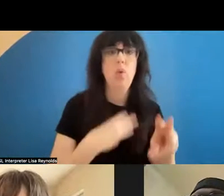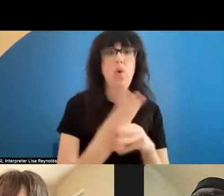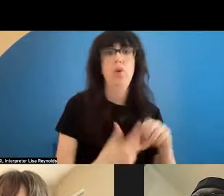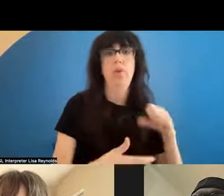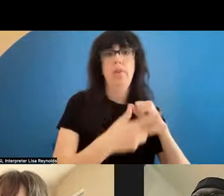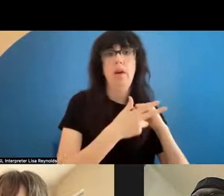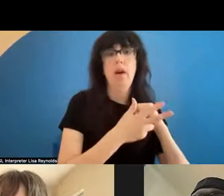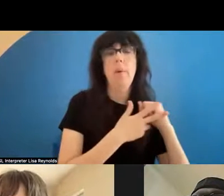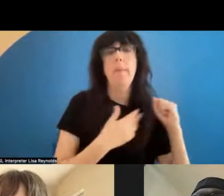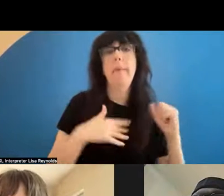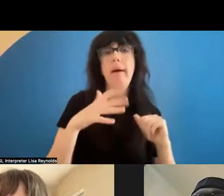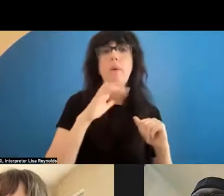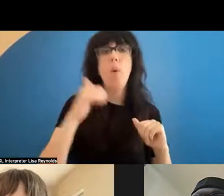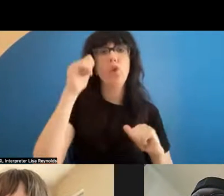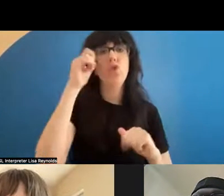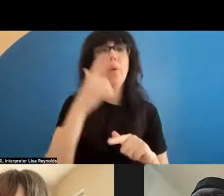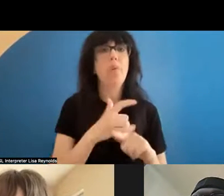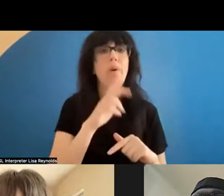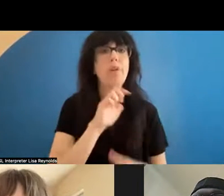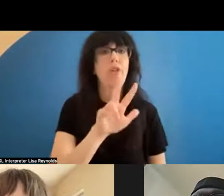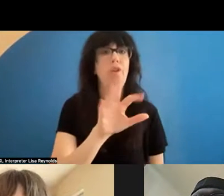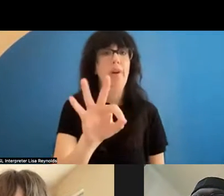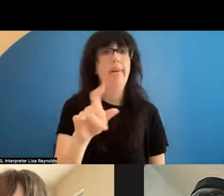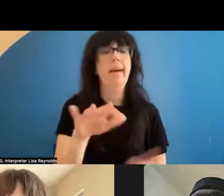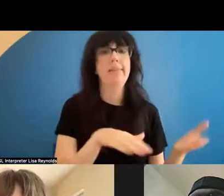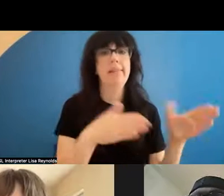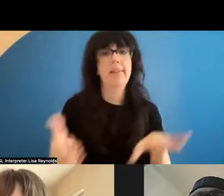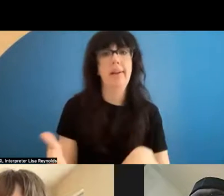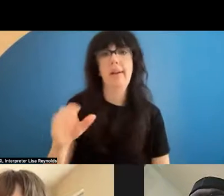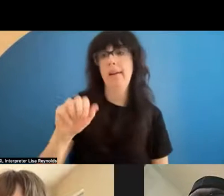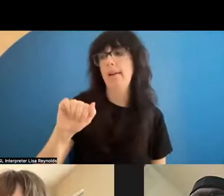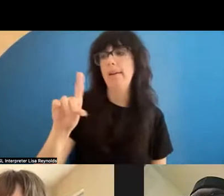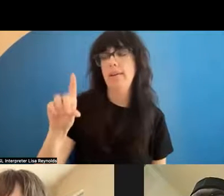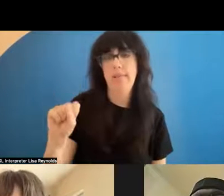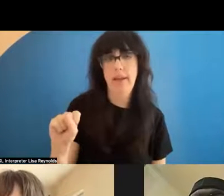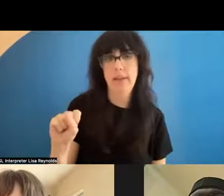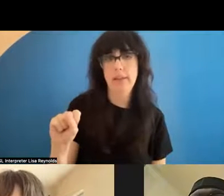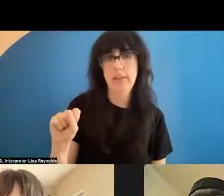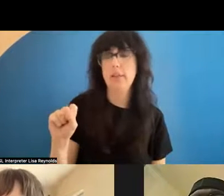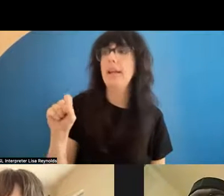9, died of AIDS, and said , you take care of my work. I only